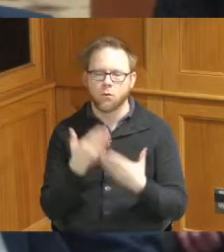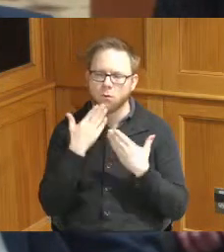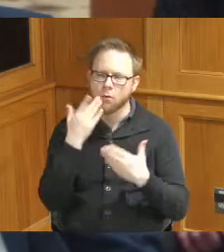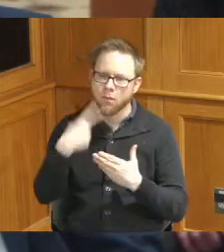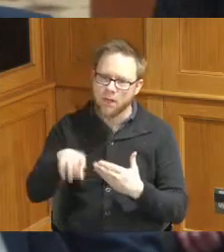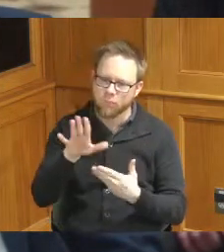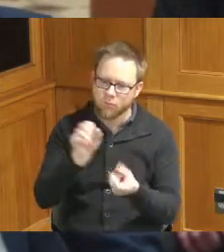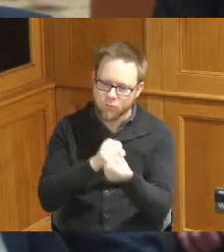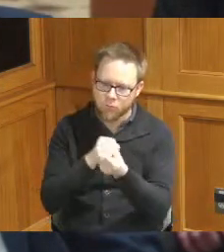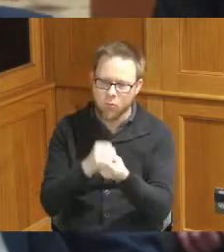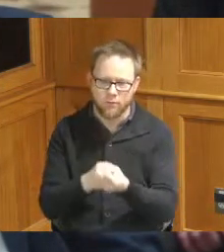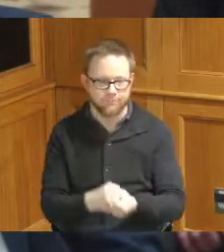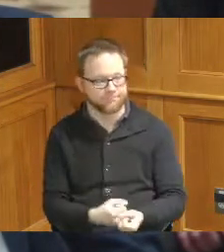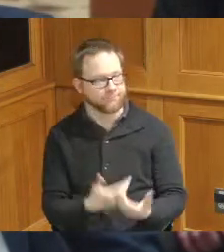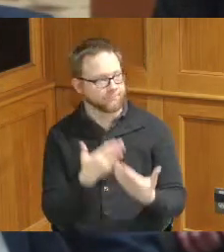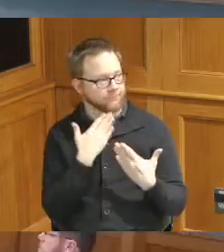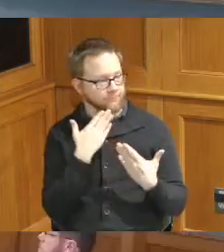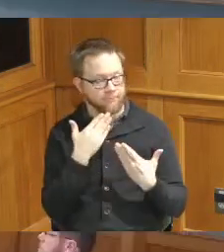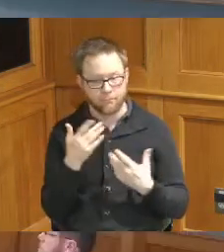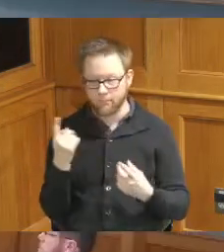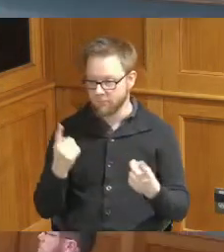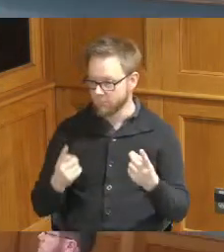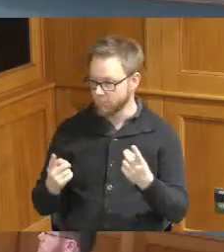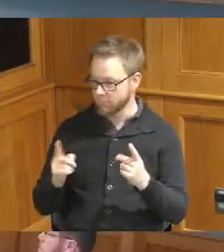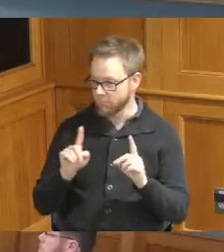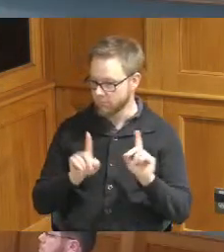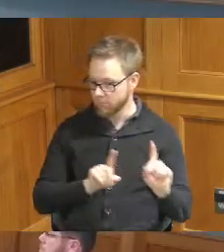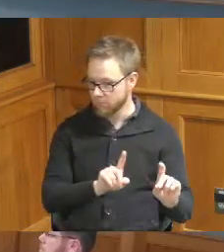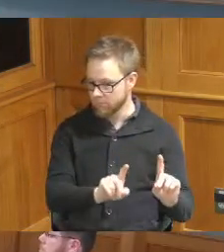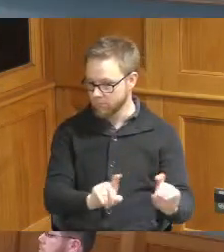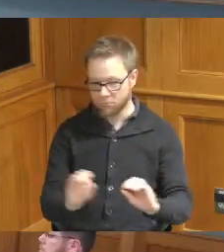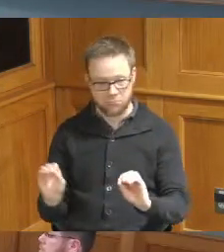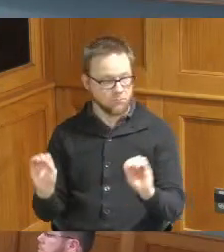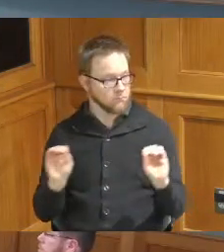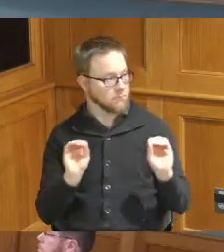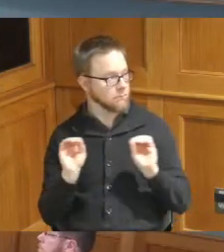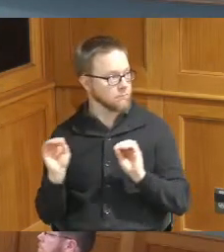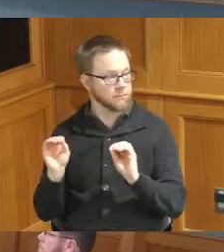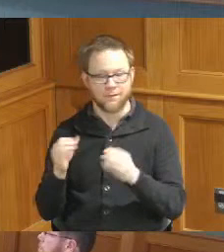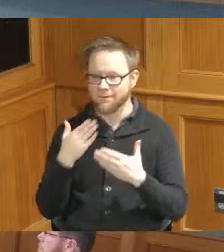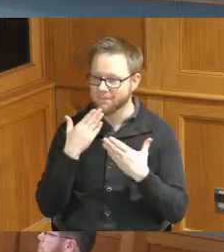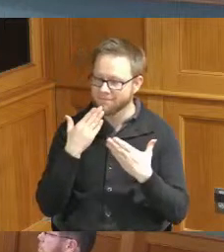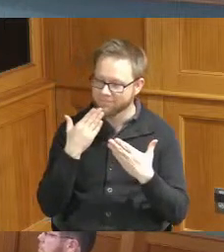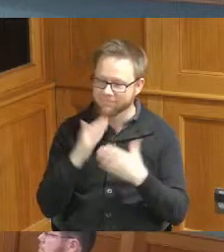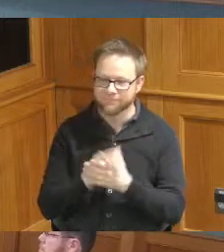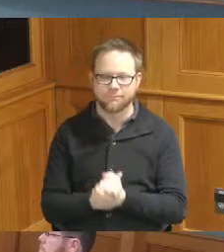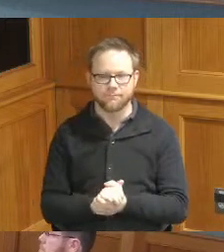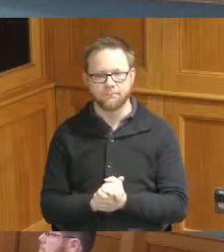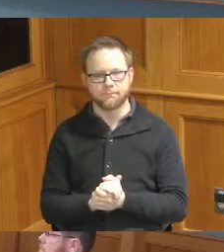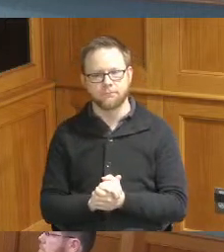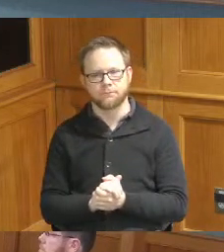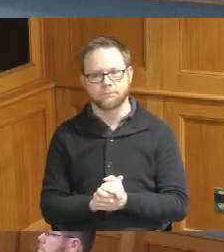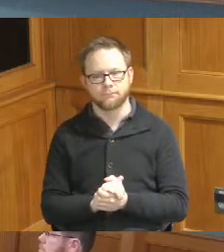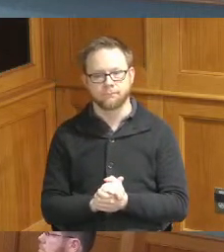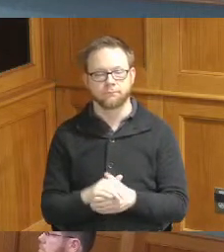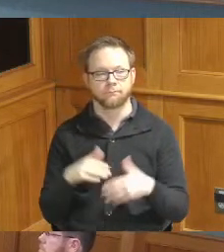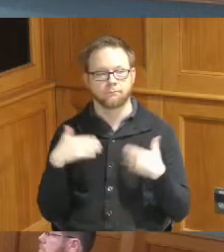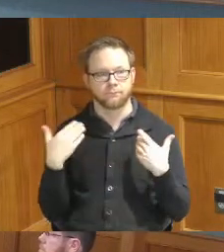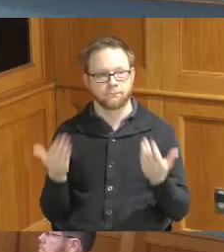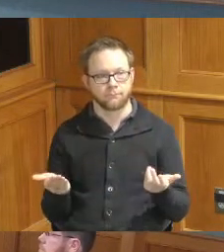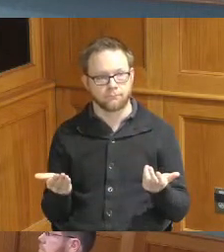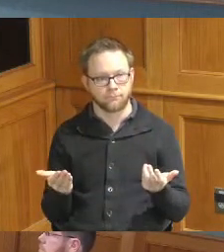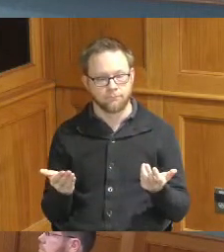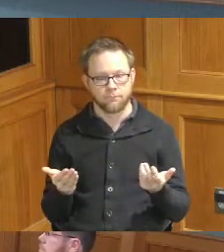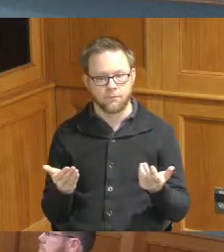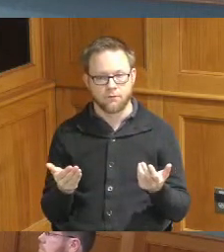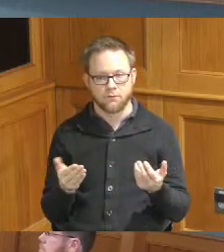yeah thank you any questions no questions okay thank you very much so these is item three and